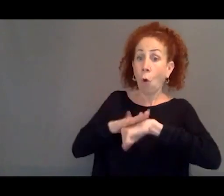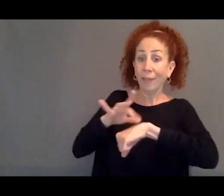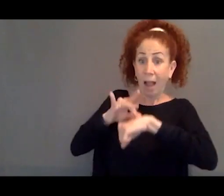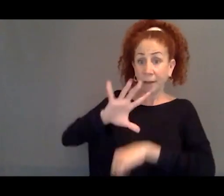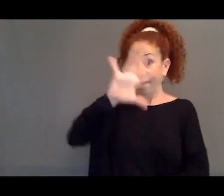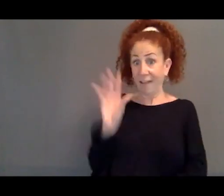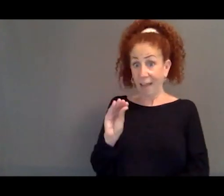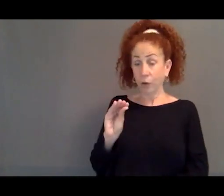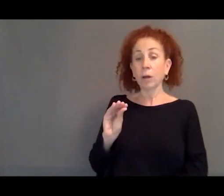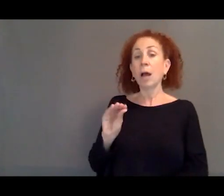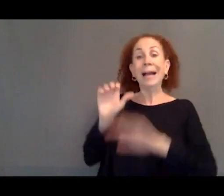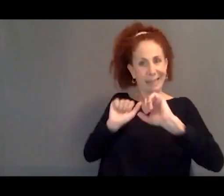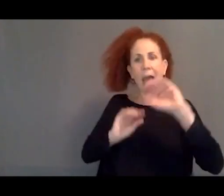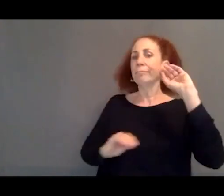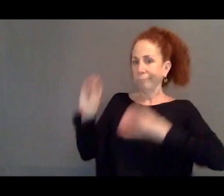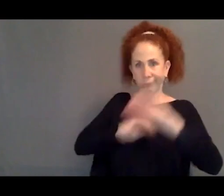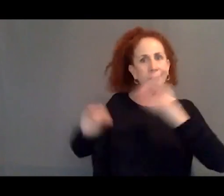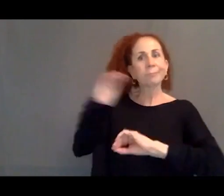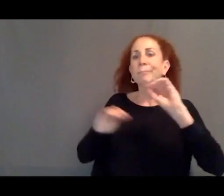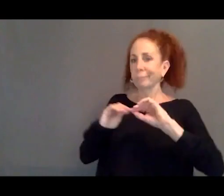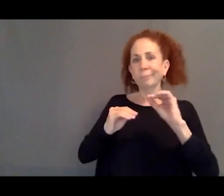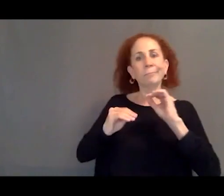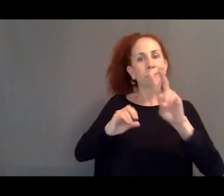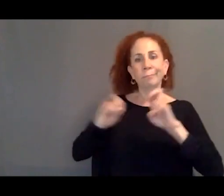means that there aren't the same kinds of restrictions